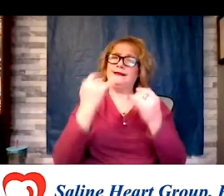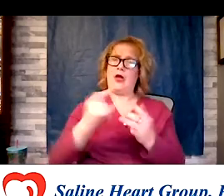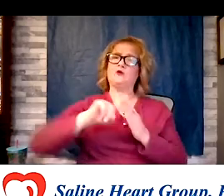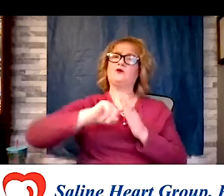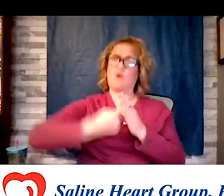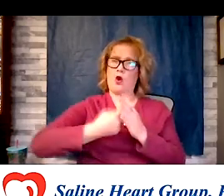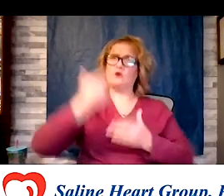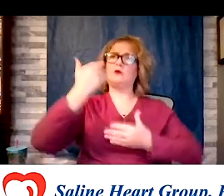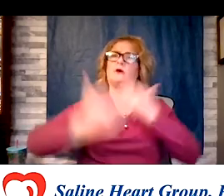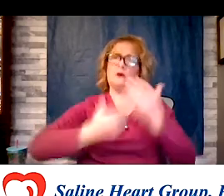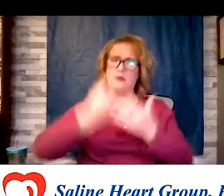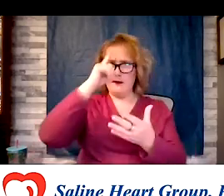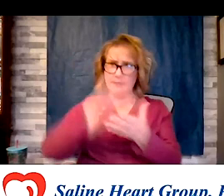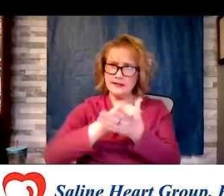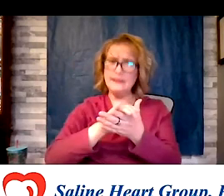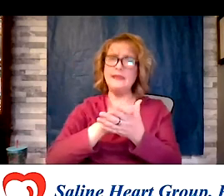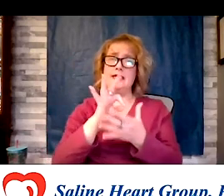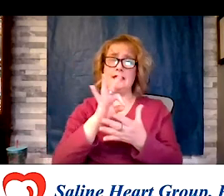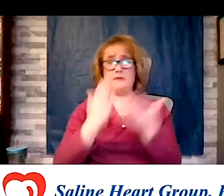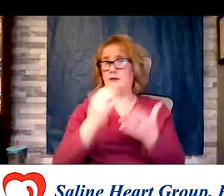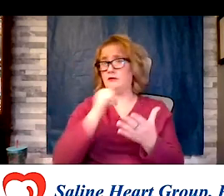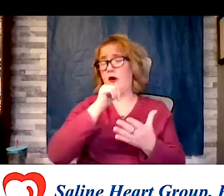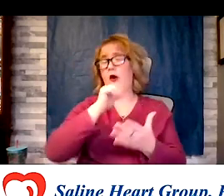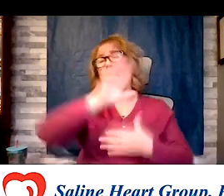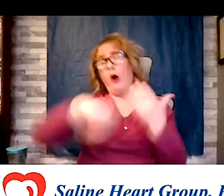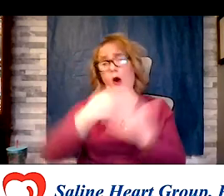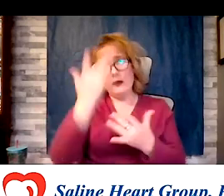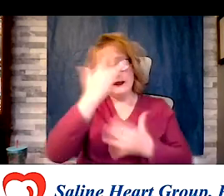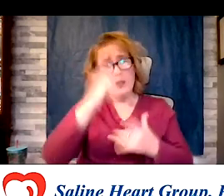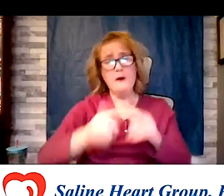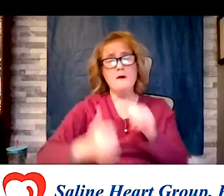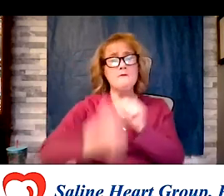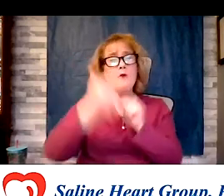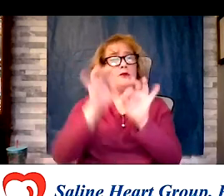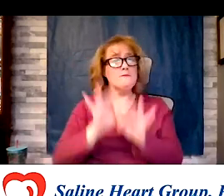illnesses, many of the most important ones. Again, that